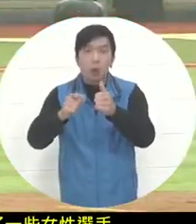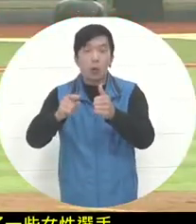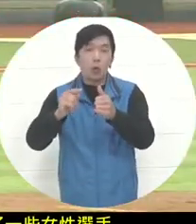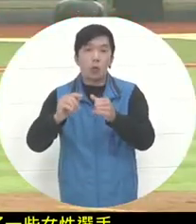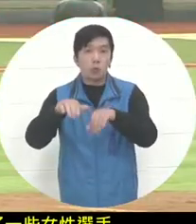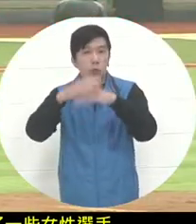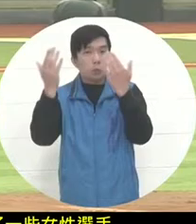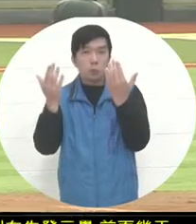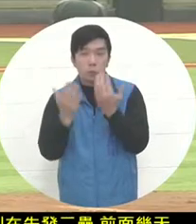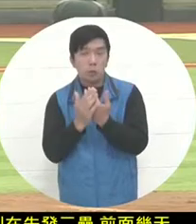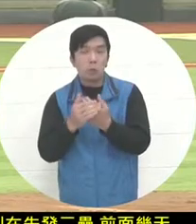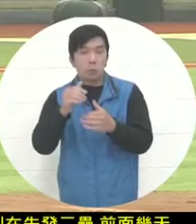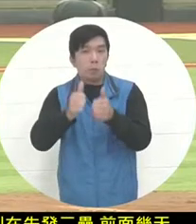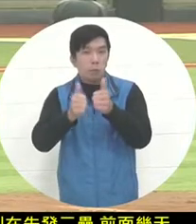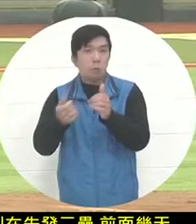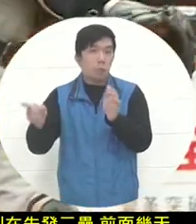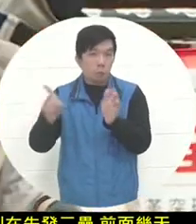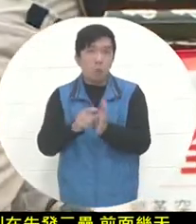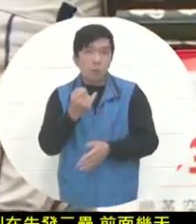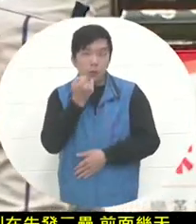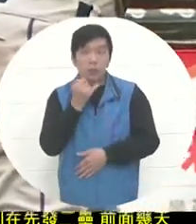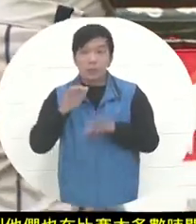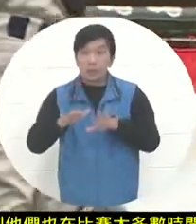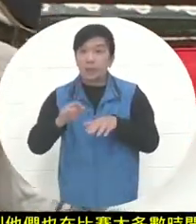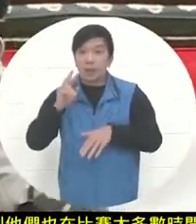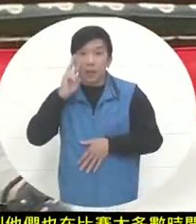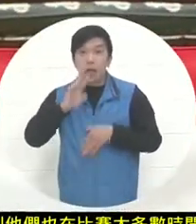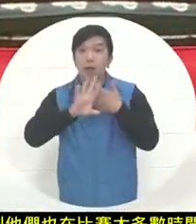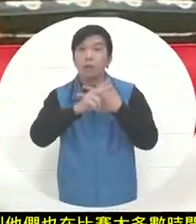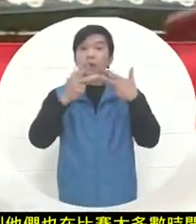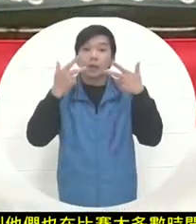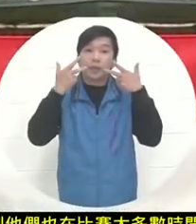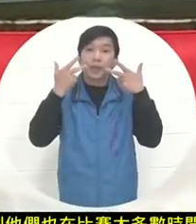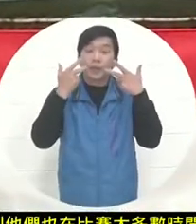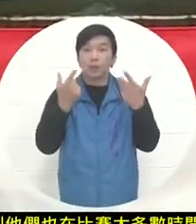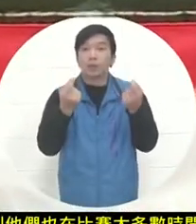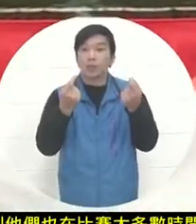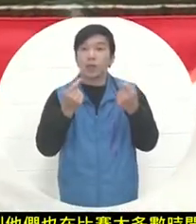. I saw this in the outfield today. Guterres is also the fielder